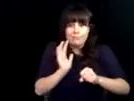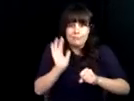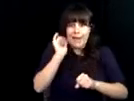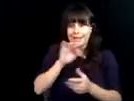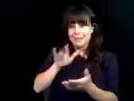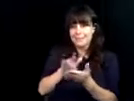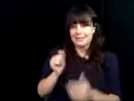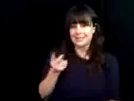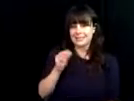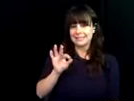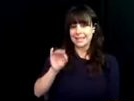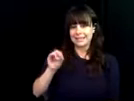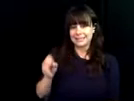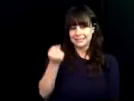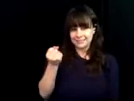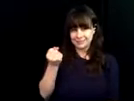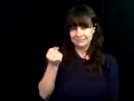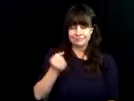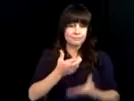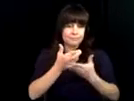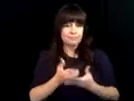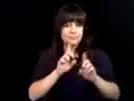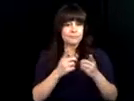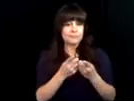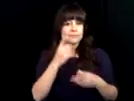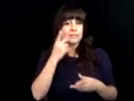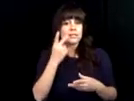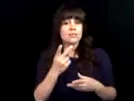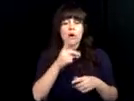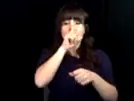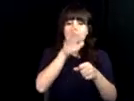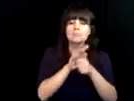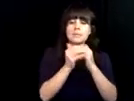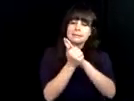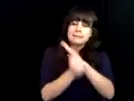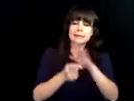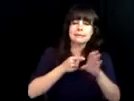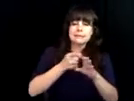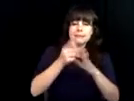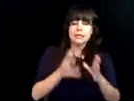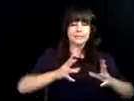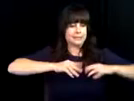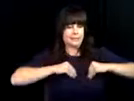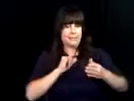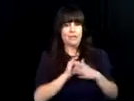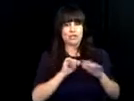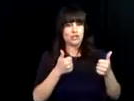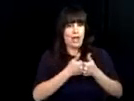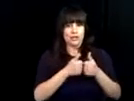In this picture you can see them using technology at their places of employment in the mid-90s. The rehab tech